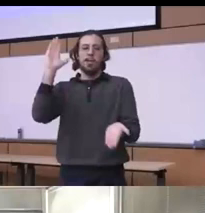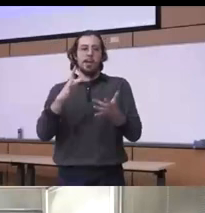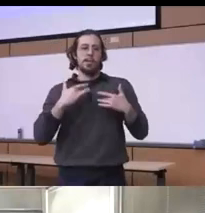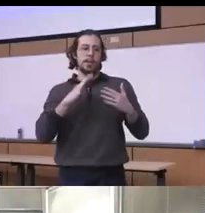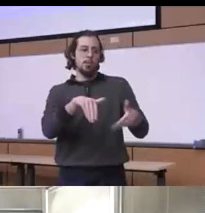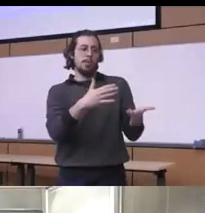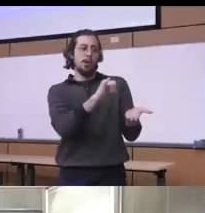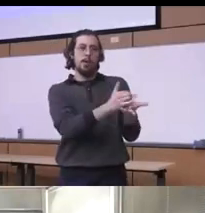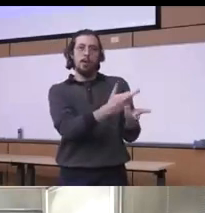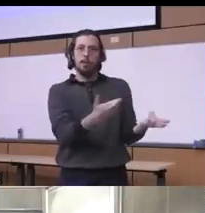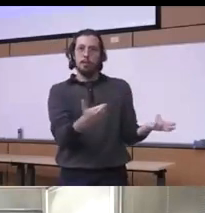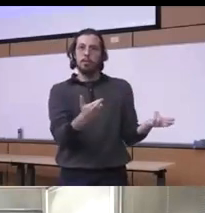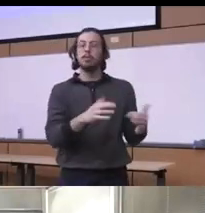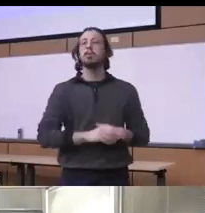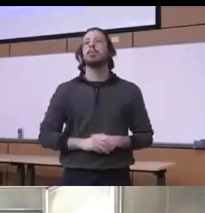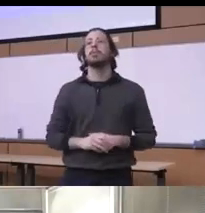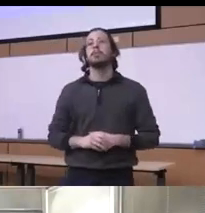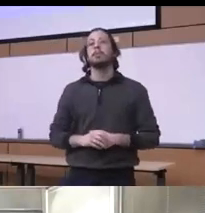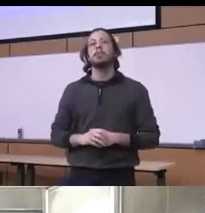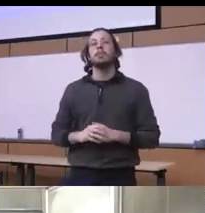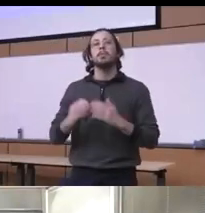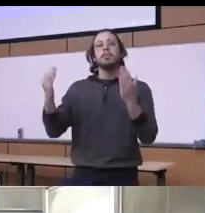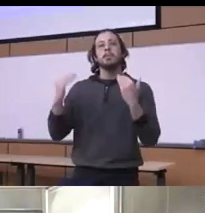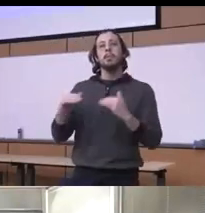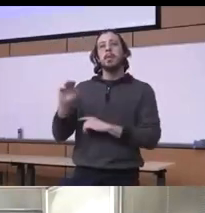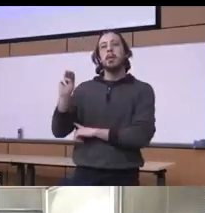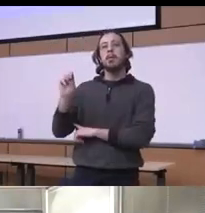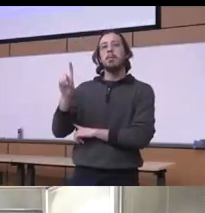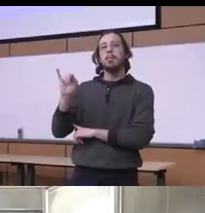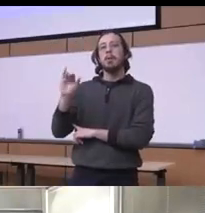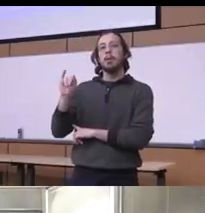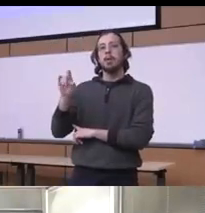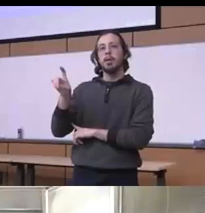among Medicaid enrollees here in Pittsburgh you know in Allegheny County you know the black and